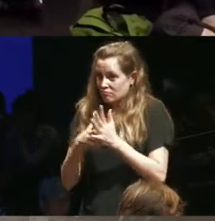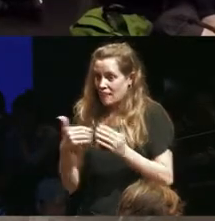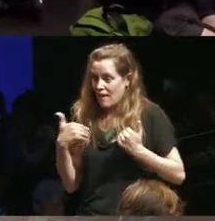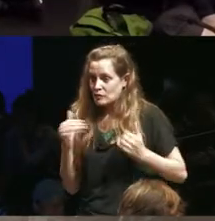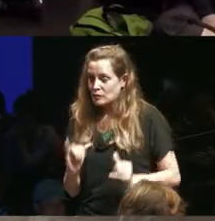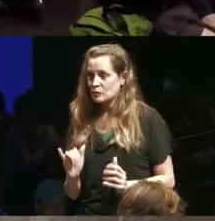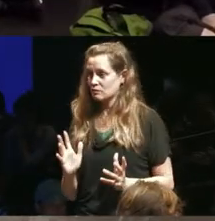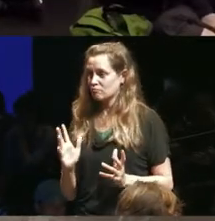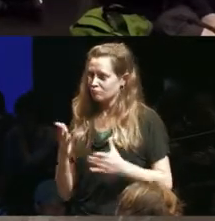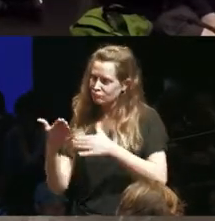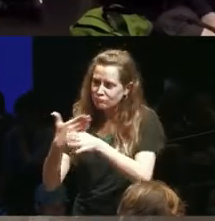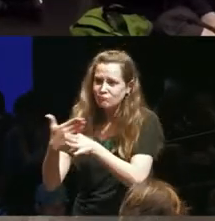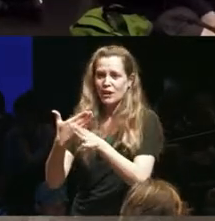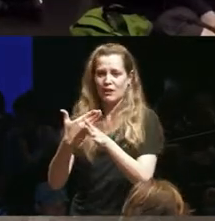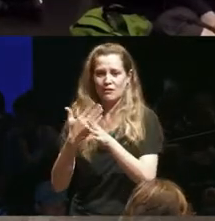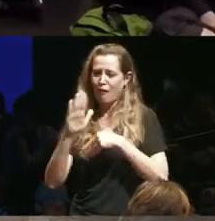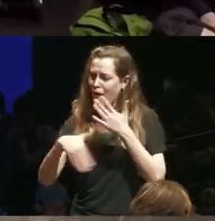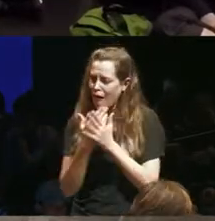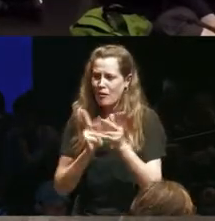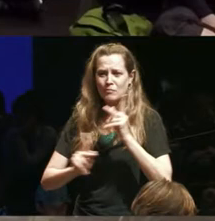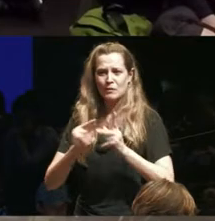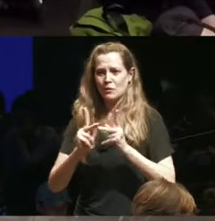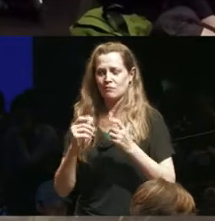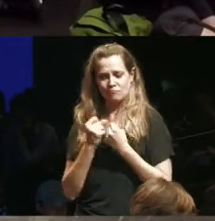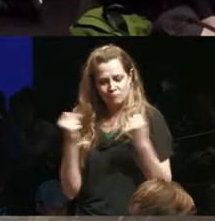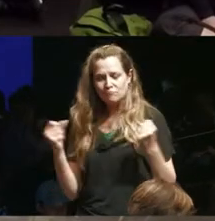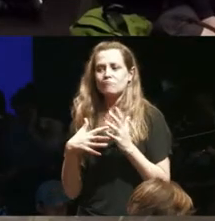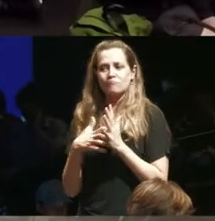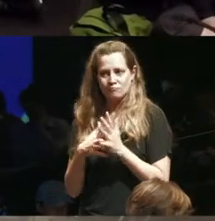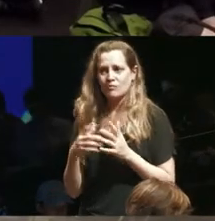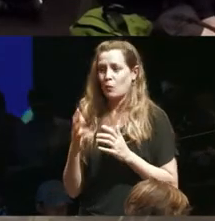we all share a vulnerability and that we're all actually interdependent and